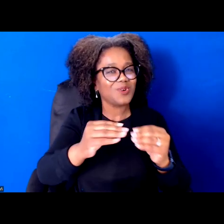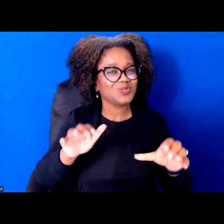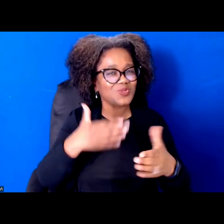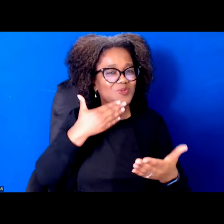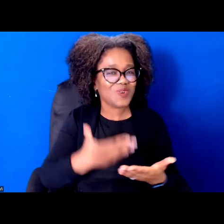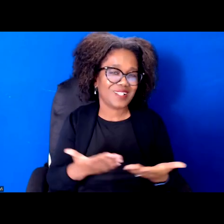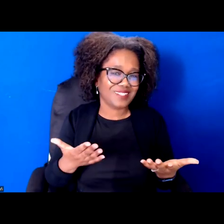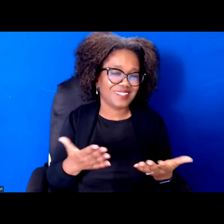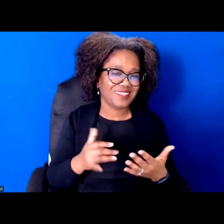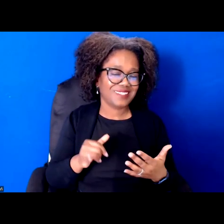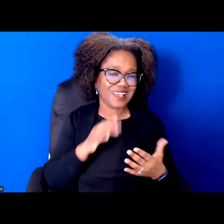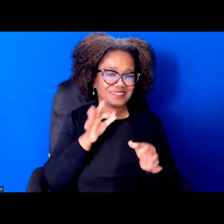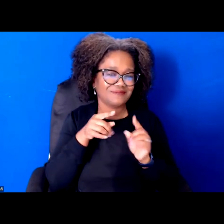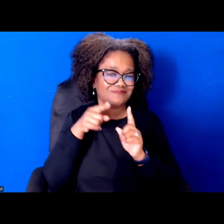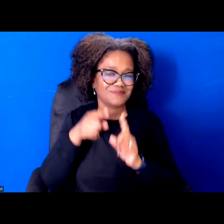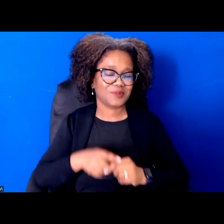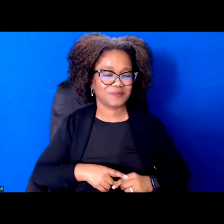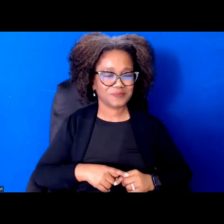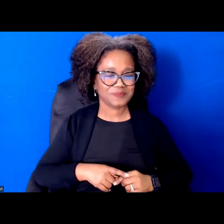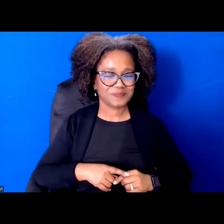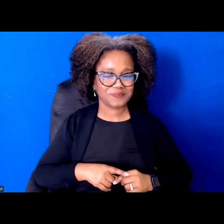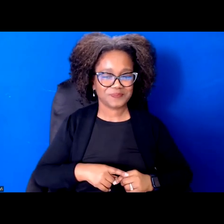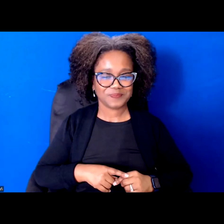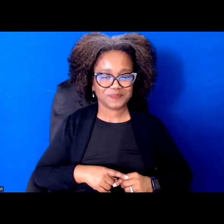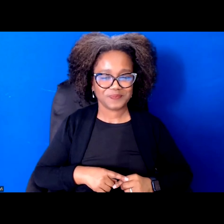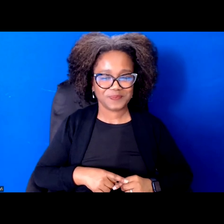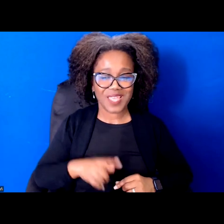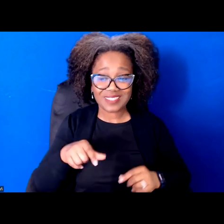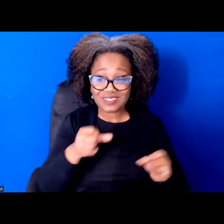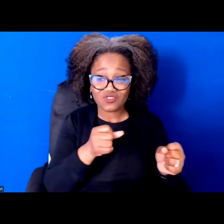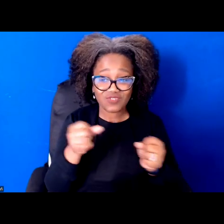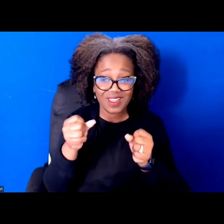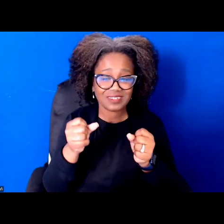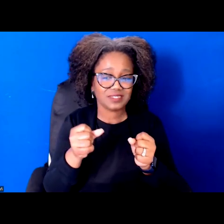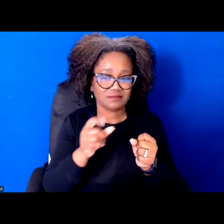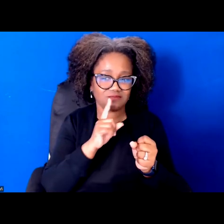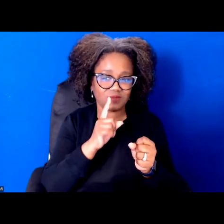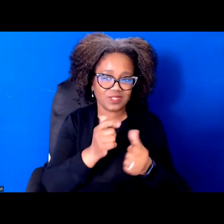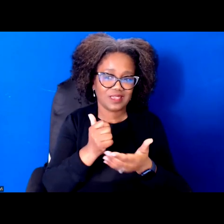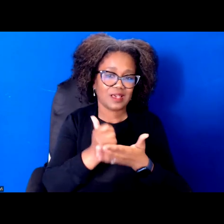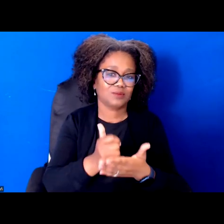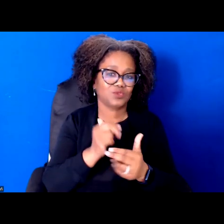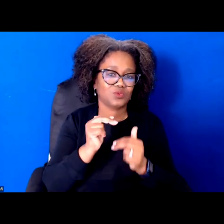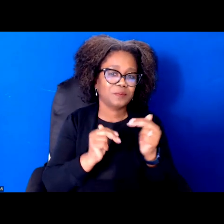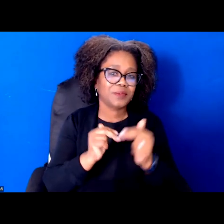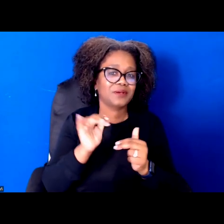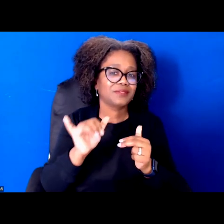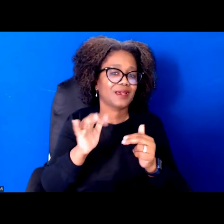And then, you know, the narrative this narrative strategy is really used to help build, like I said, build that solidarity based electorate.